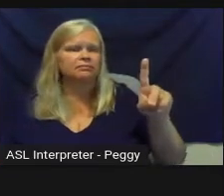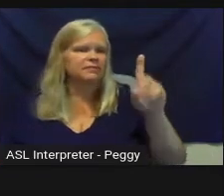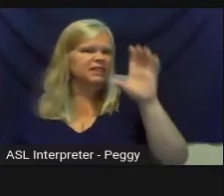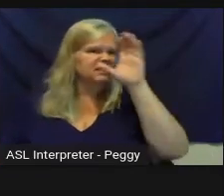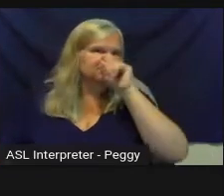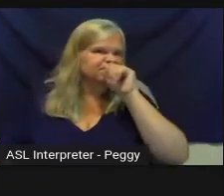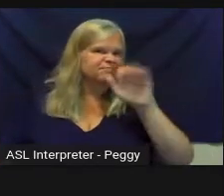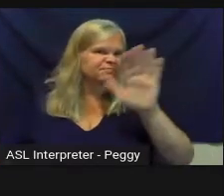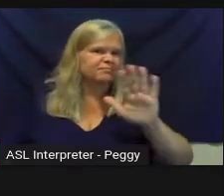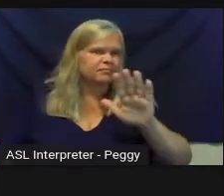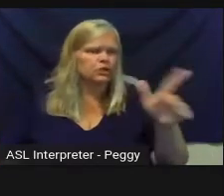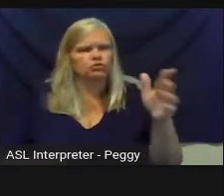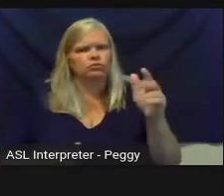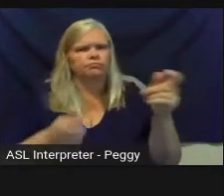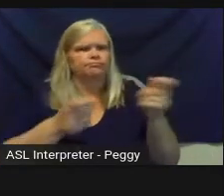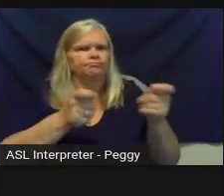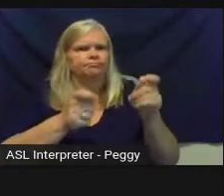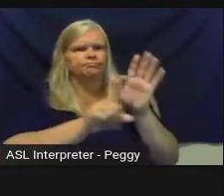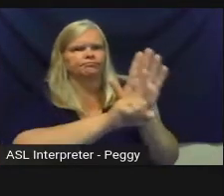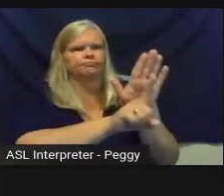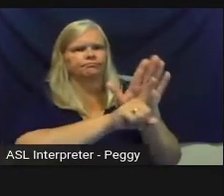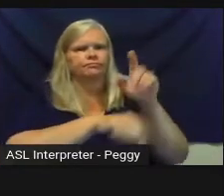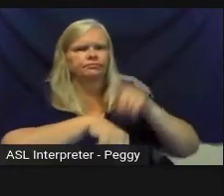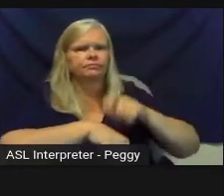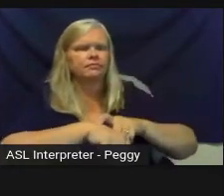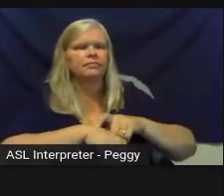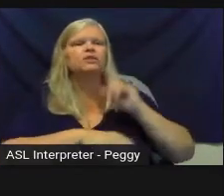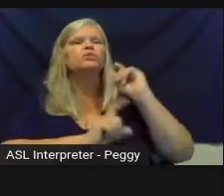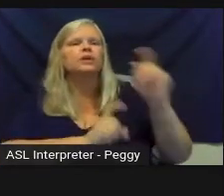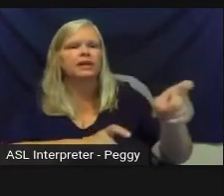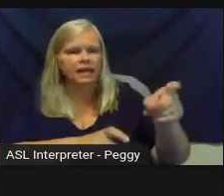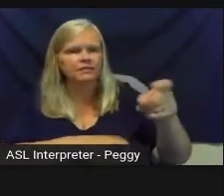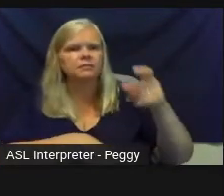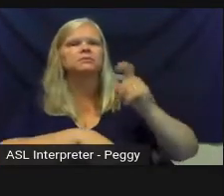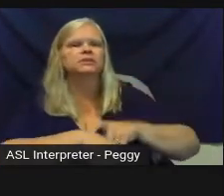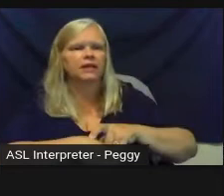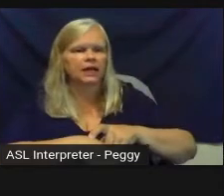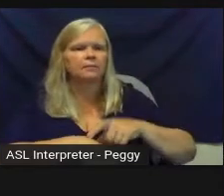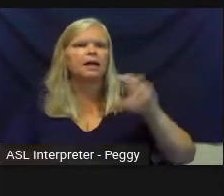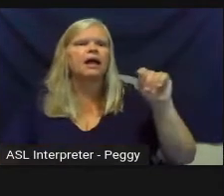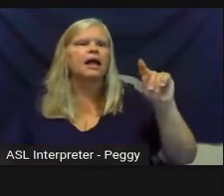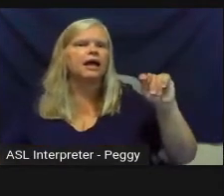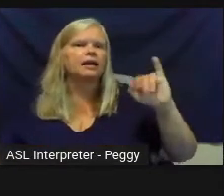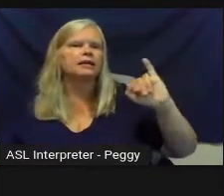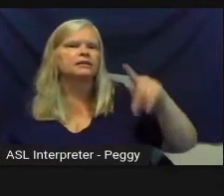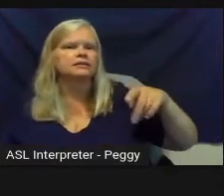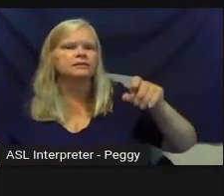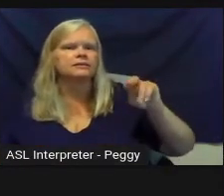time around that. So they had a stipend for their time as well as a stipend for a project at the end.